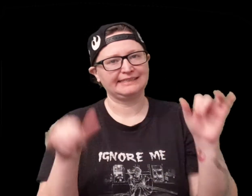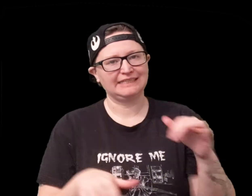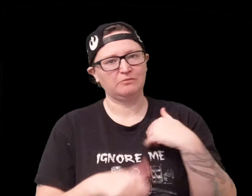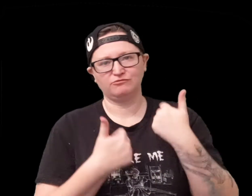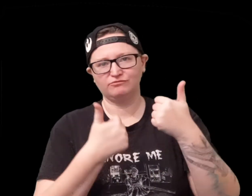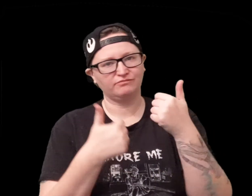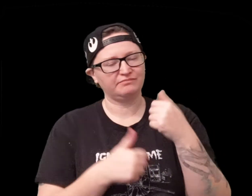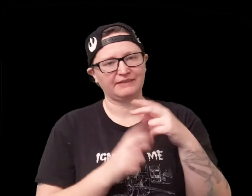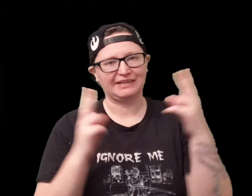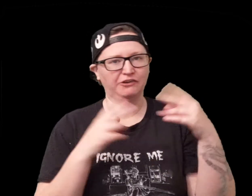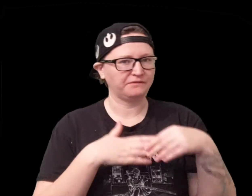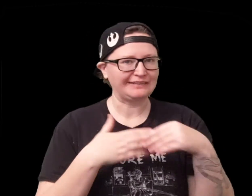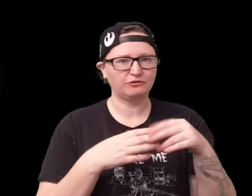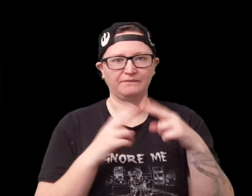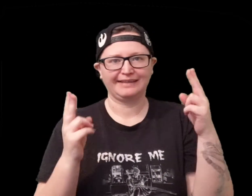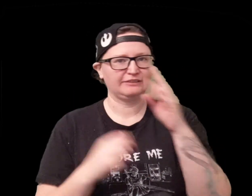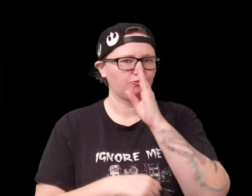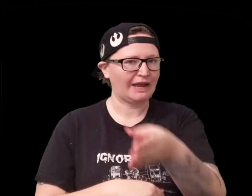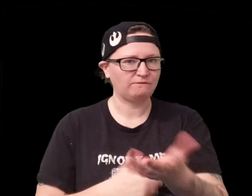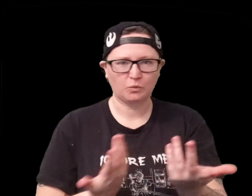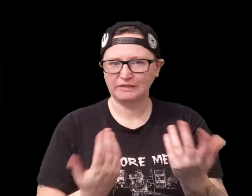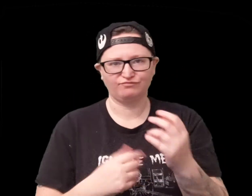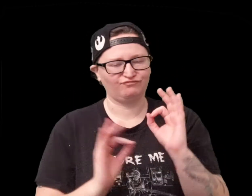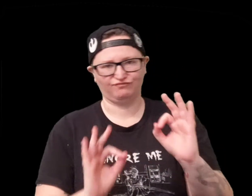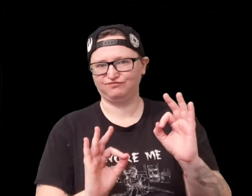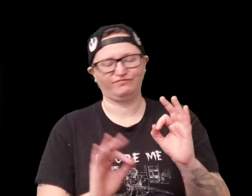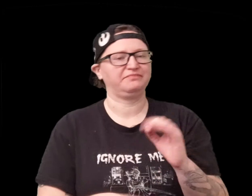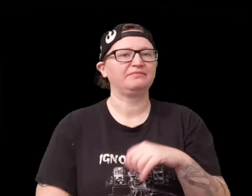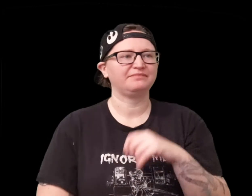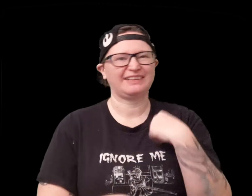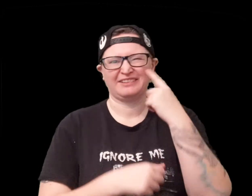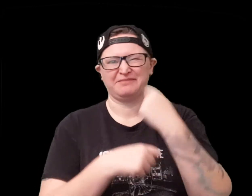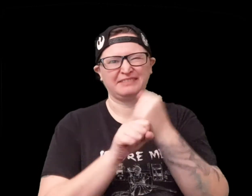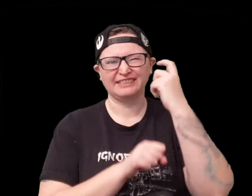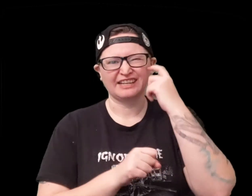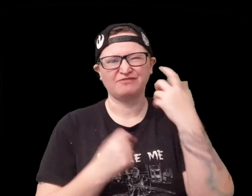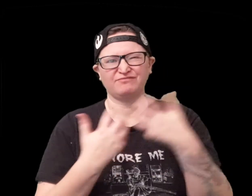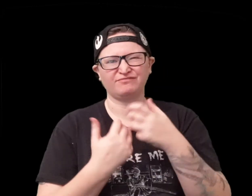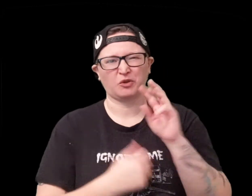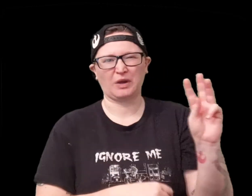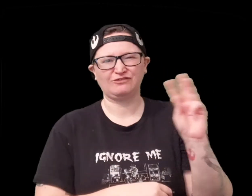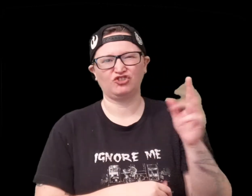love that sort of system you know it's very flexible straightforward easy to do and I think it